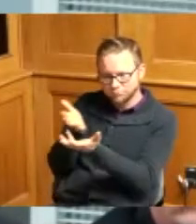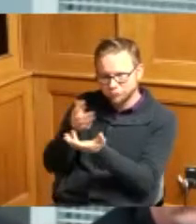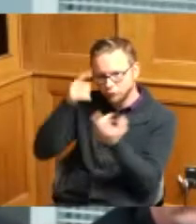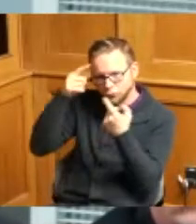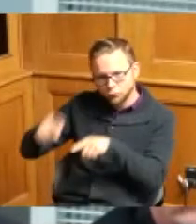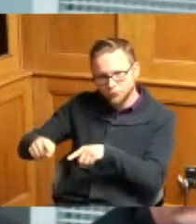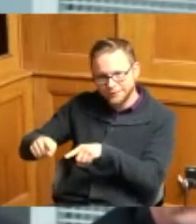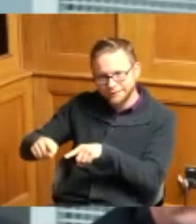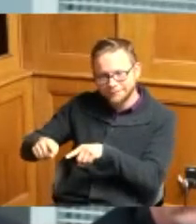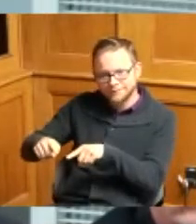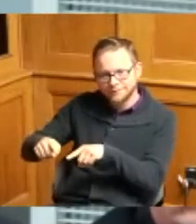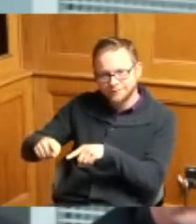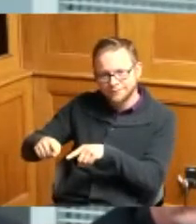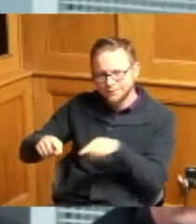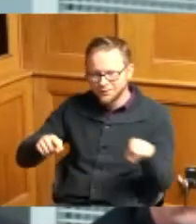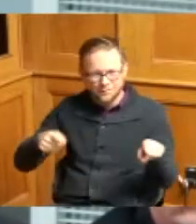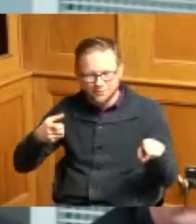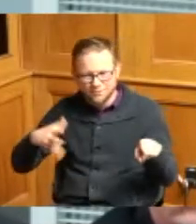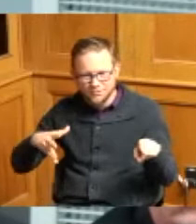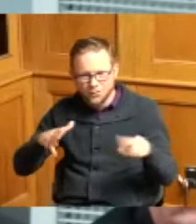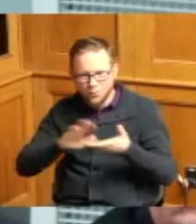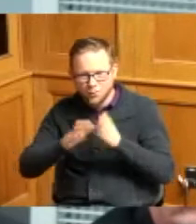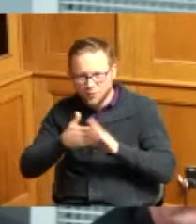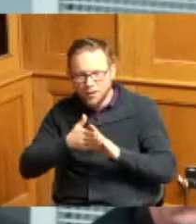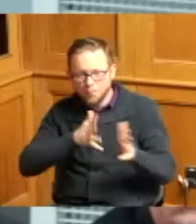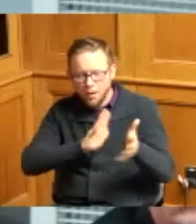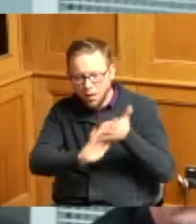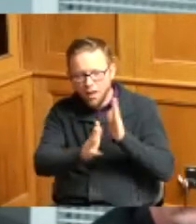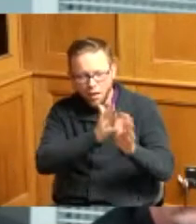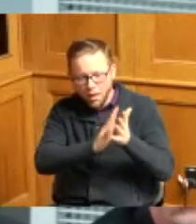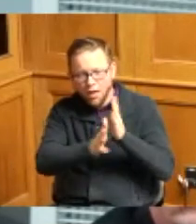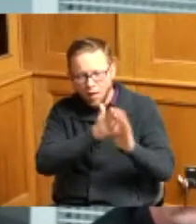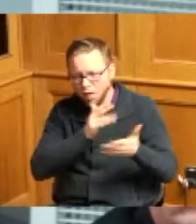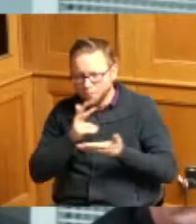know this is not going to become a thoroughfare not become a parking lot and so on in the future